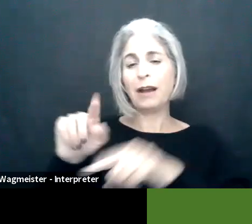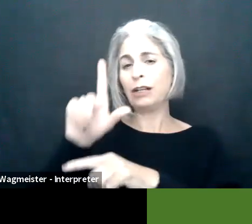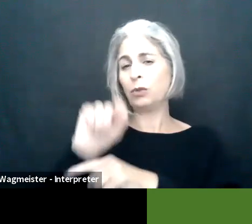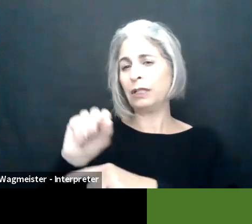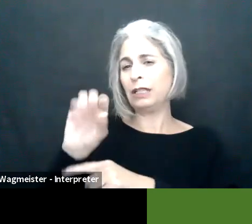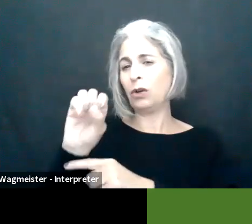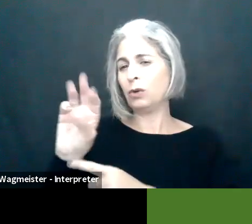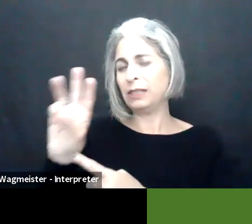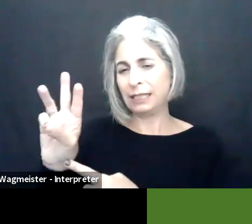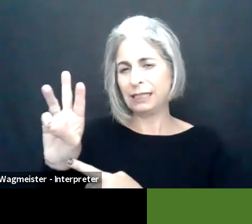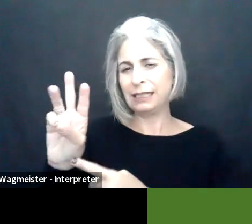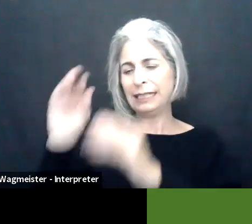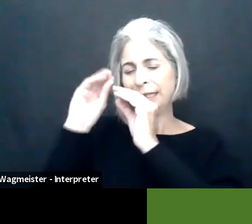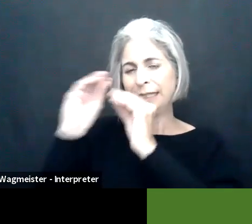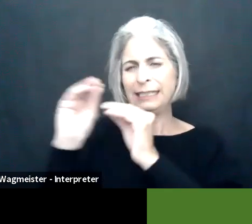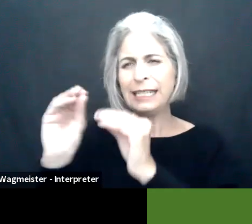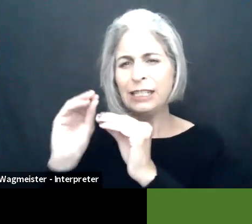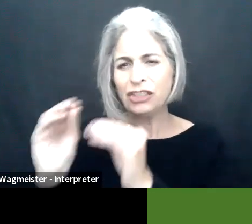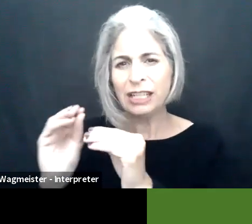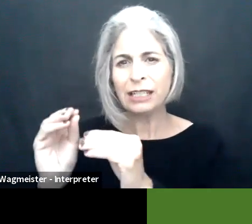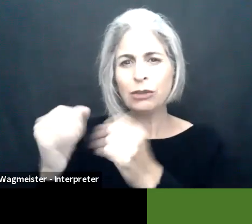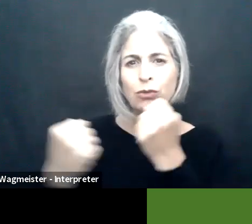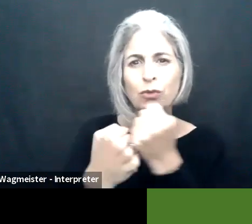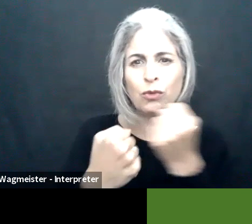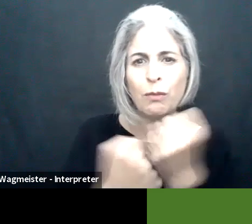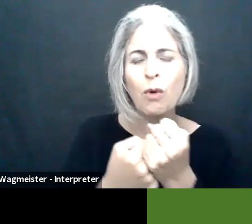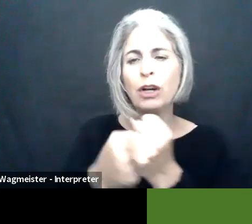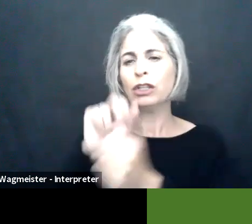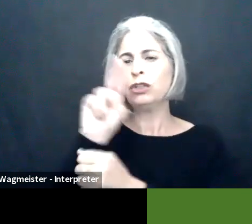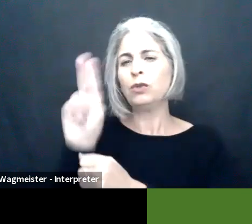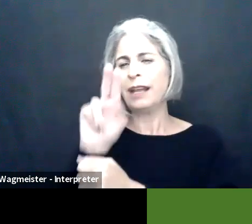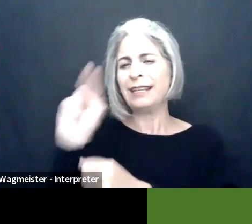this pretty much all his life.